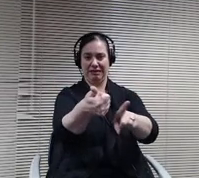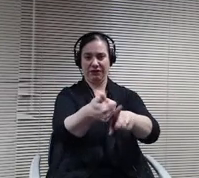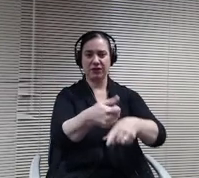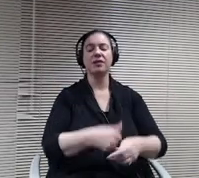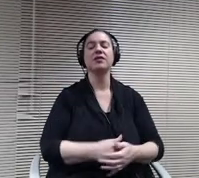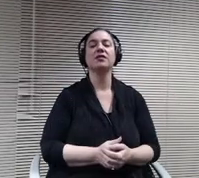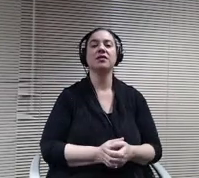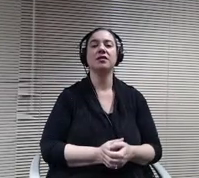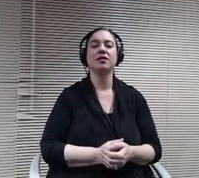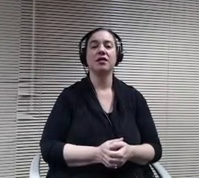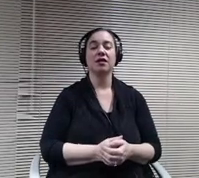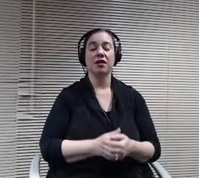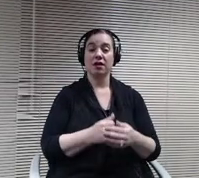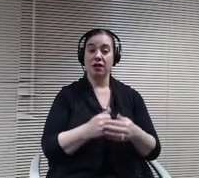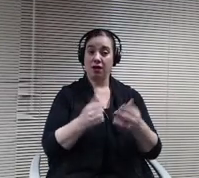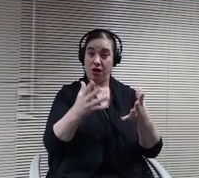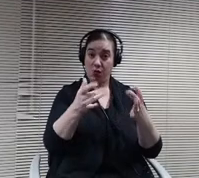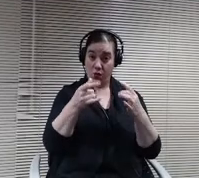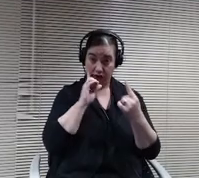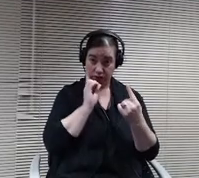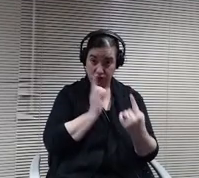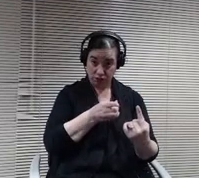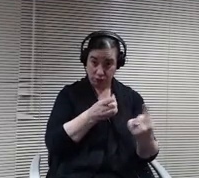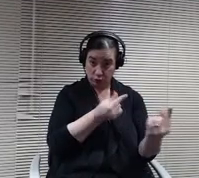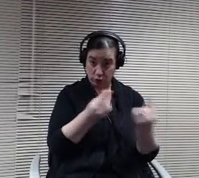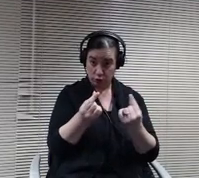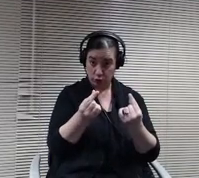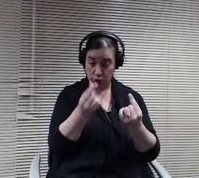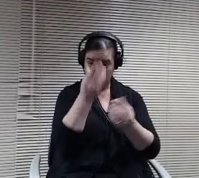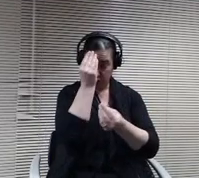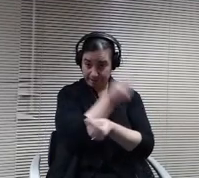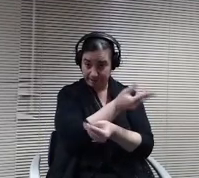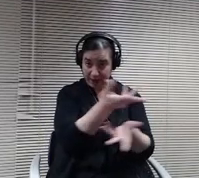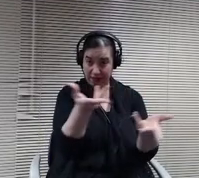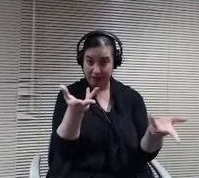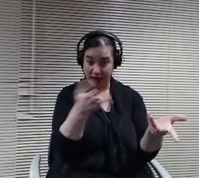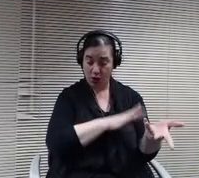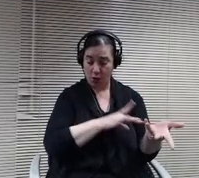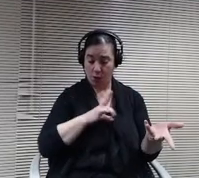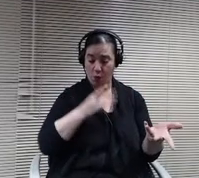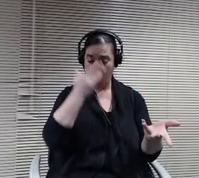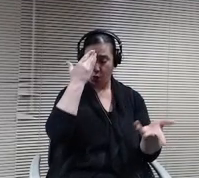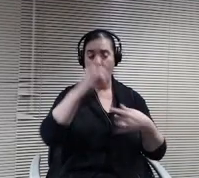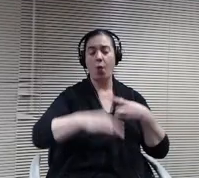wanted to do is bring the board up to speed on on the